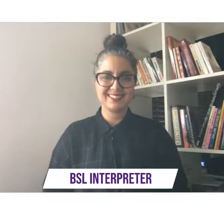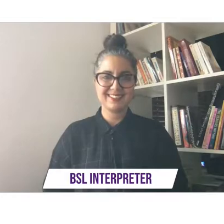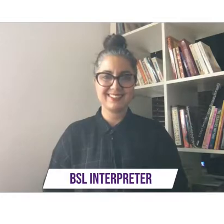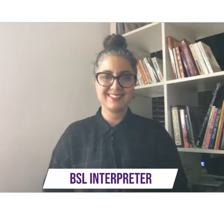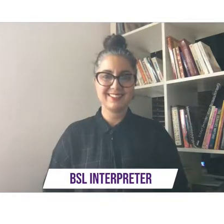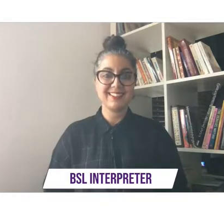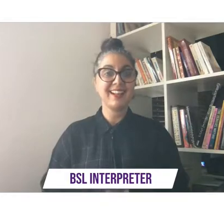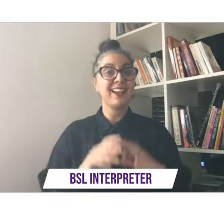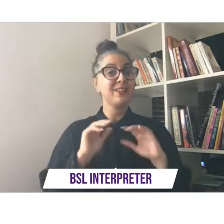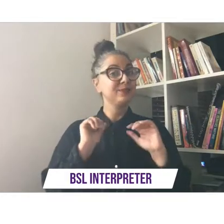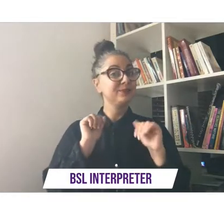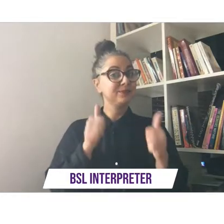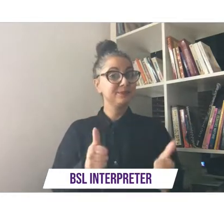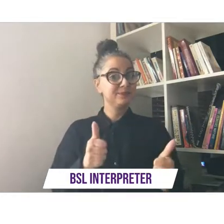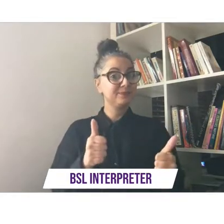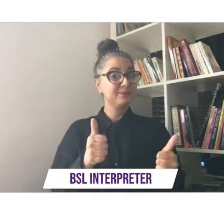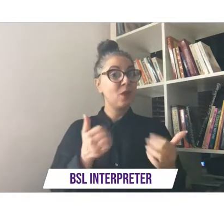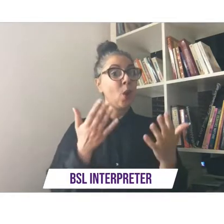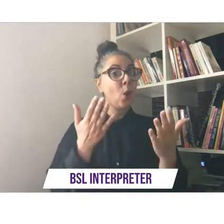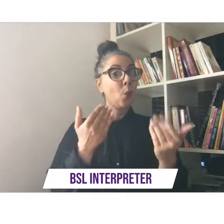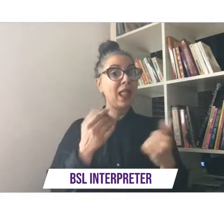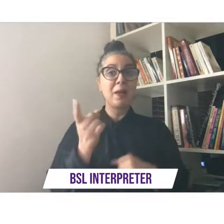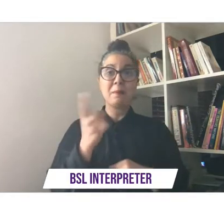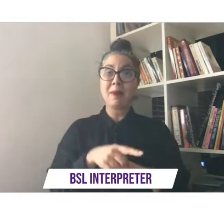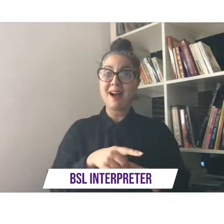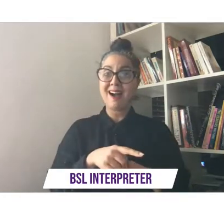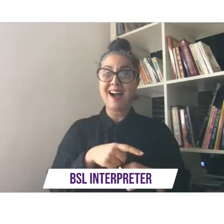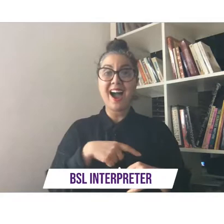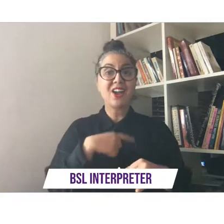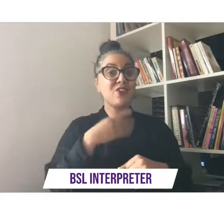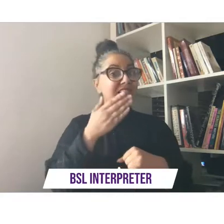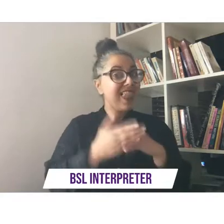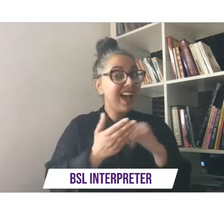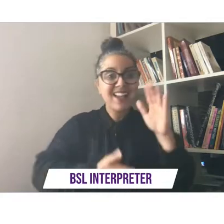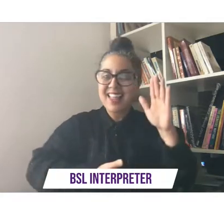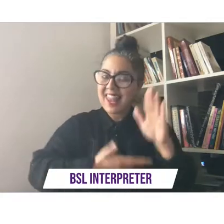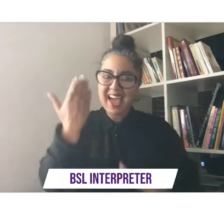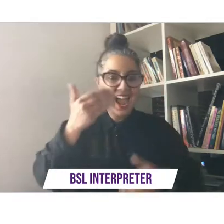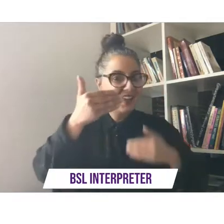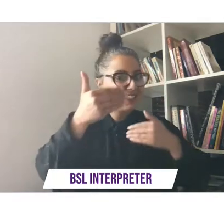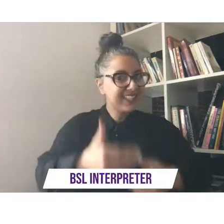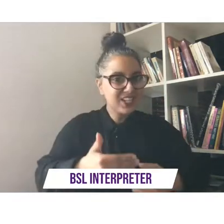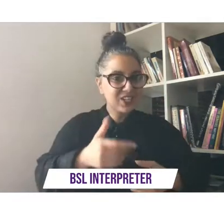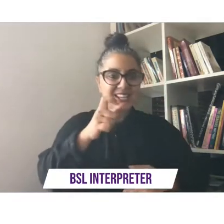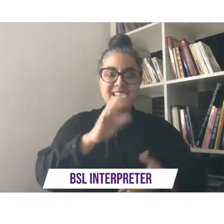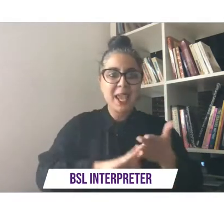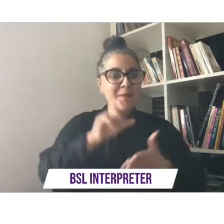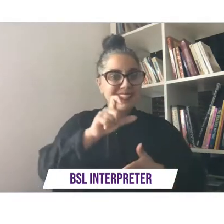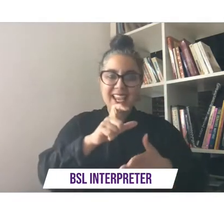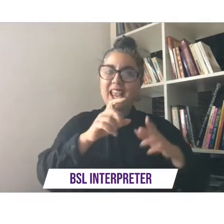well welcome back to this the last live session in cmc 2020 online